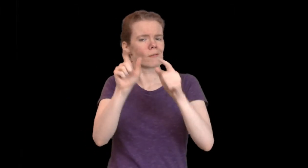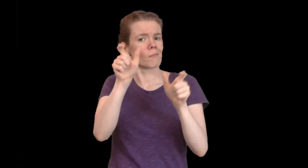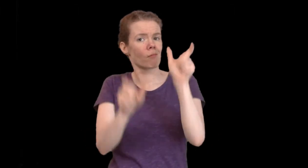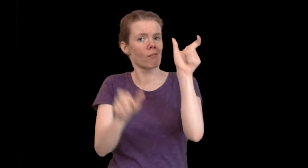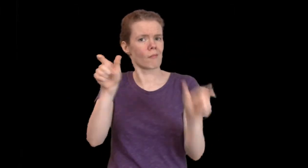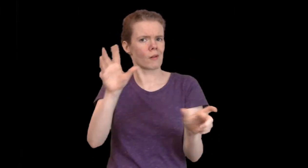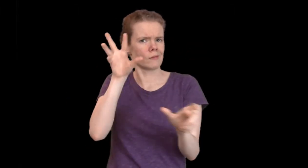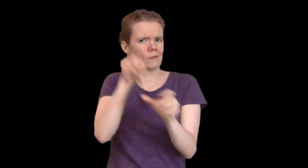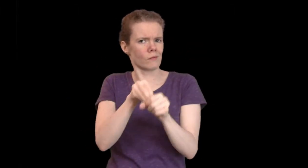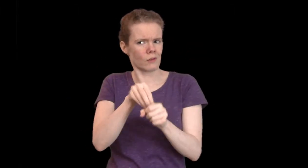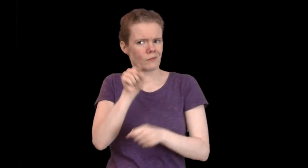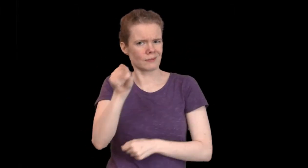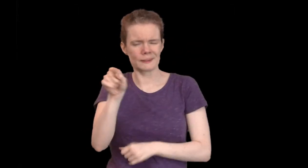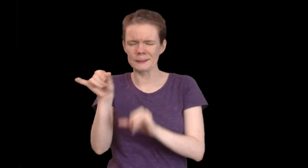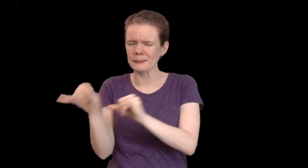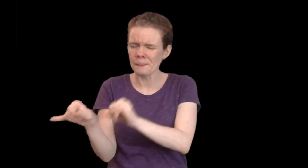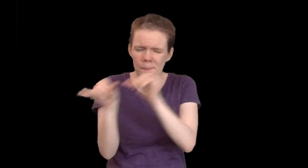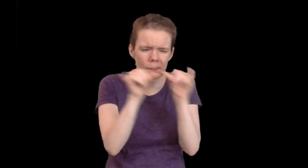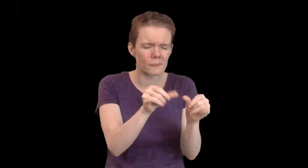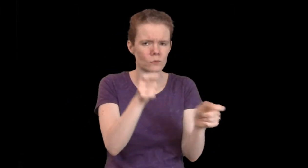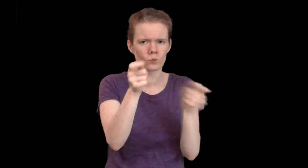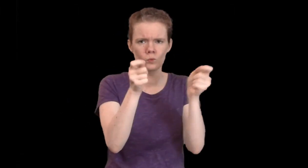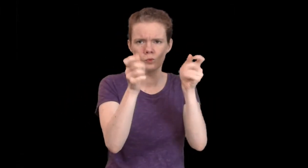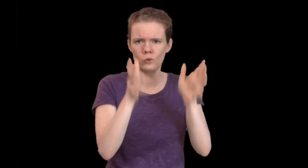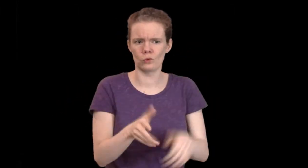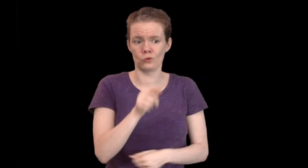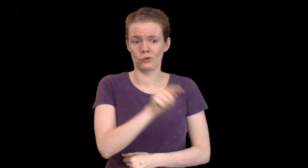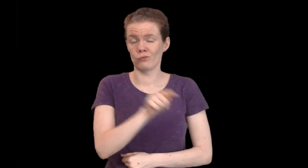People involved in this cycle mirror the Director.